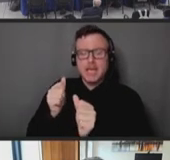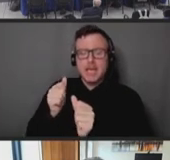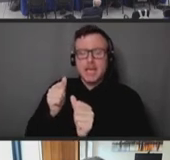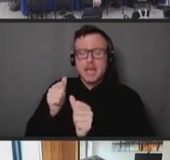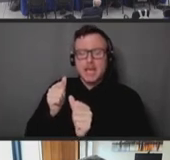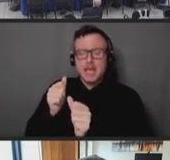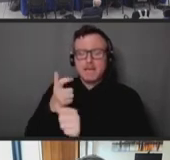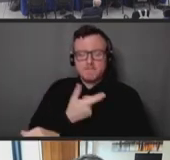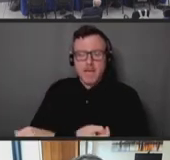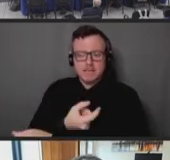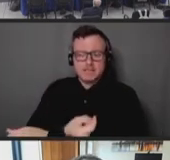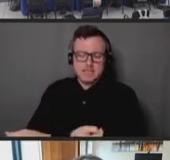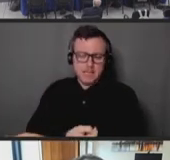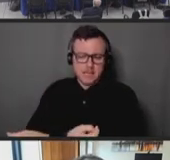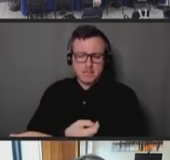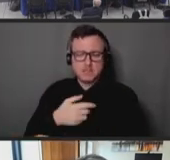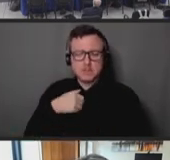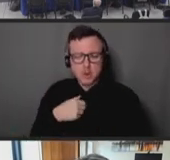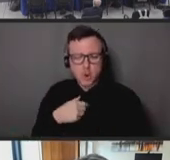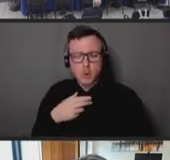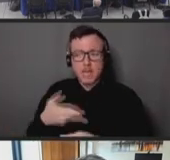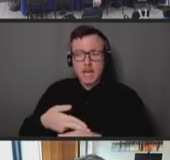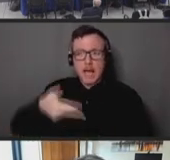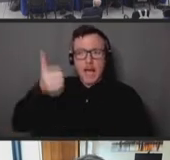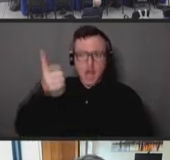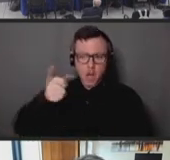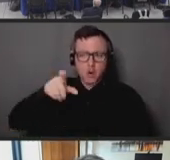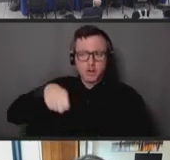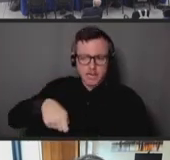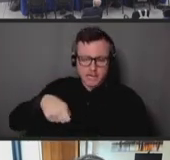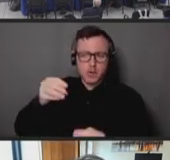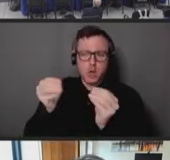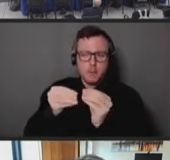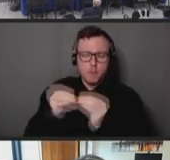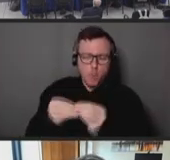in some of your less trusting communities. It's a concept I haven't heard of before,